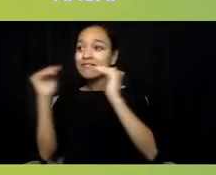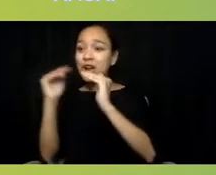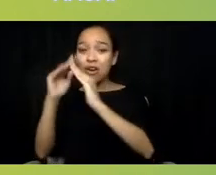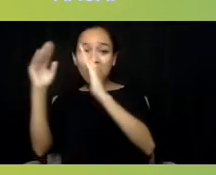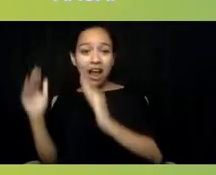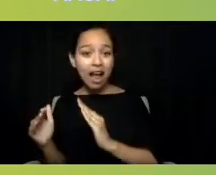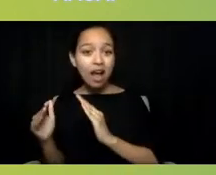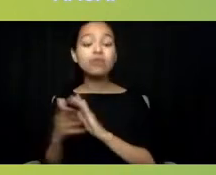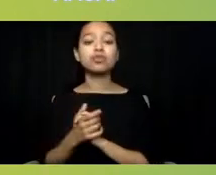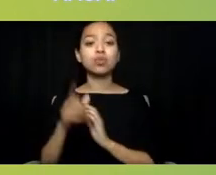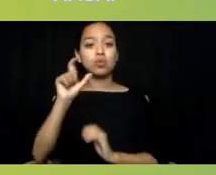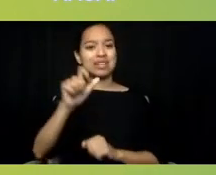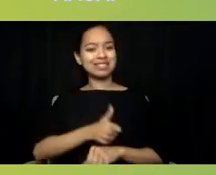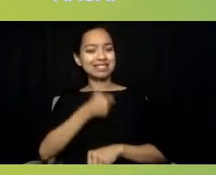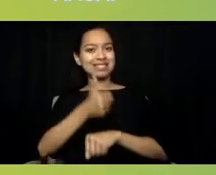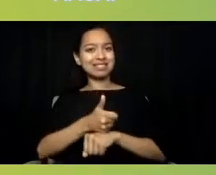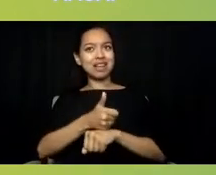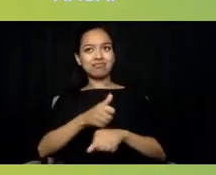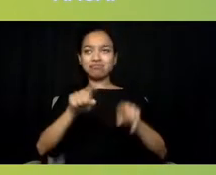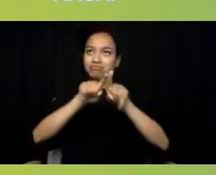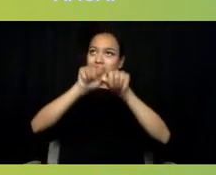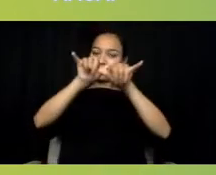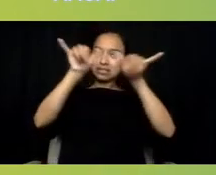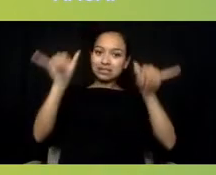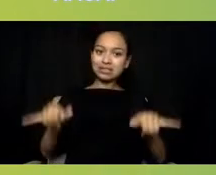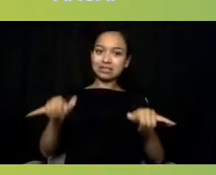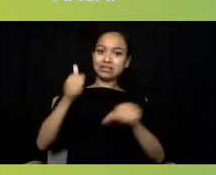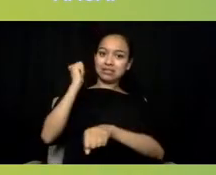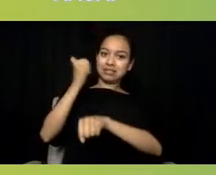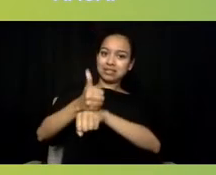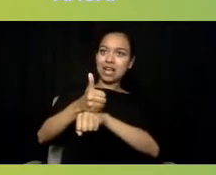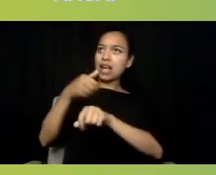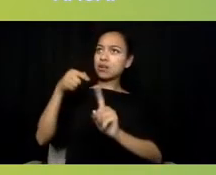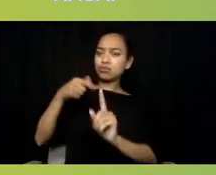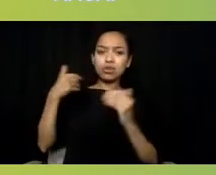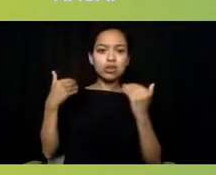that this is not going to be a one-and-done just because we passed Parity,